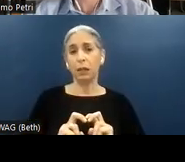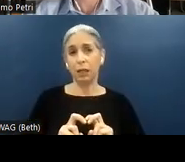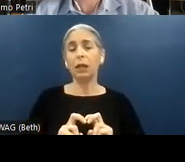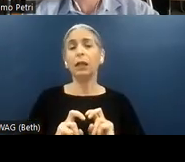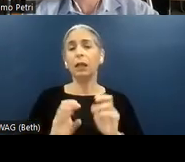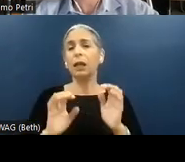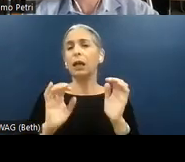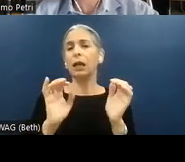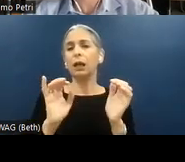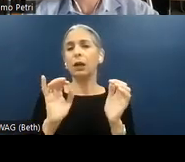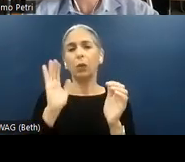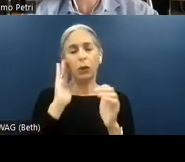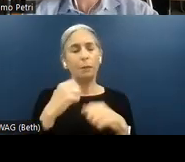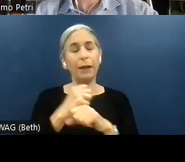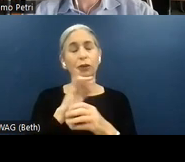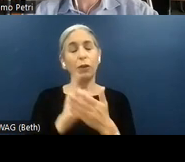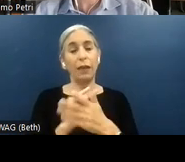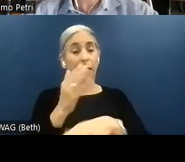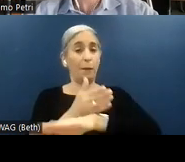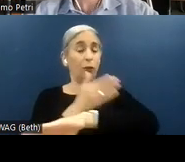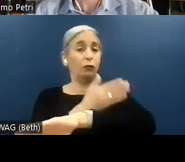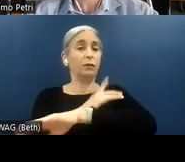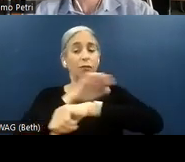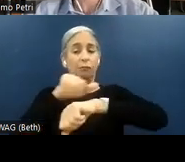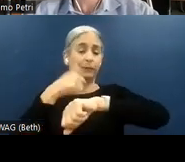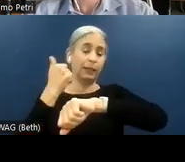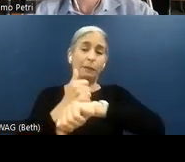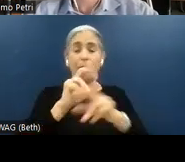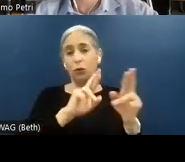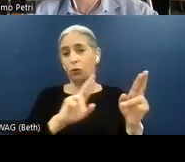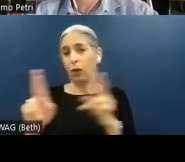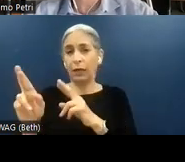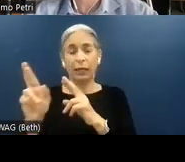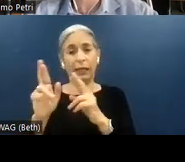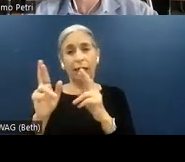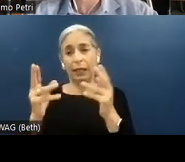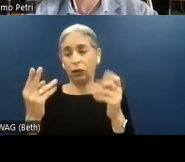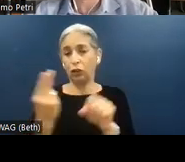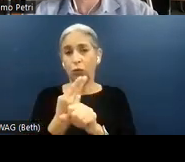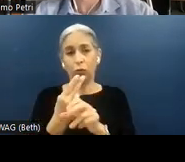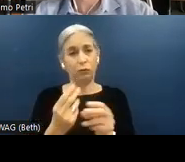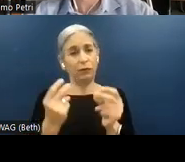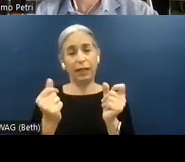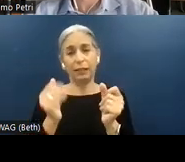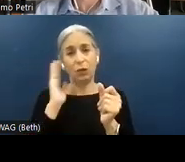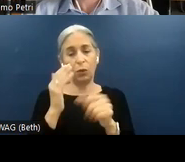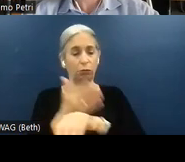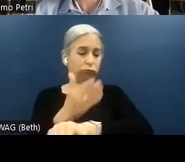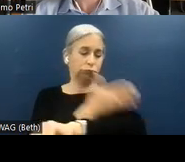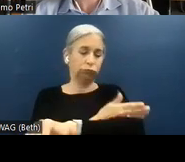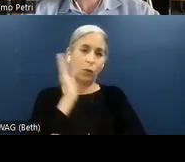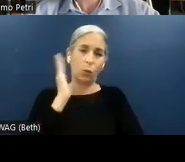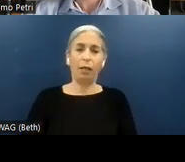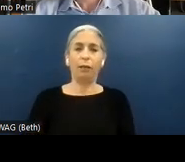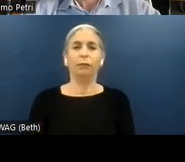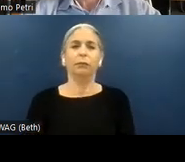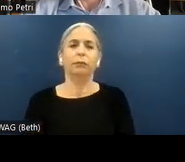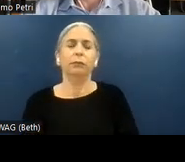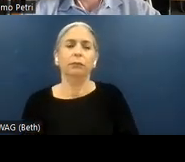that accessibility improvements are implemented efficiently and effectively.